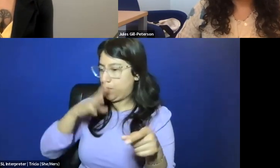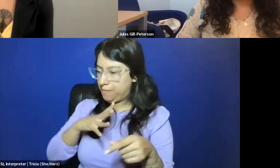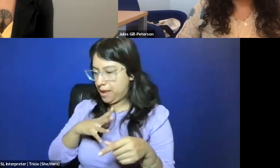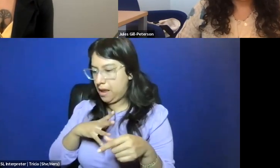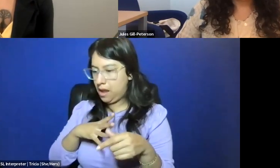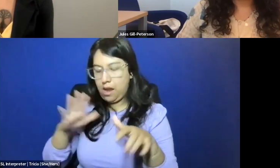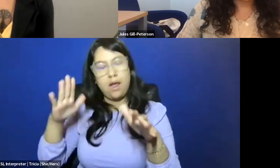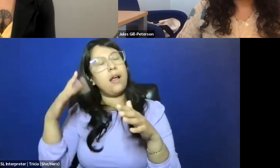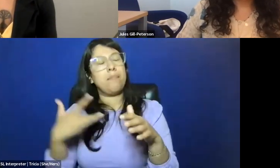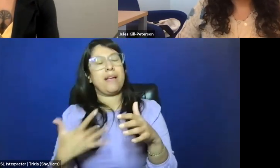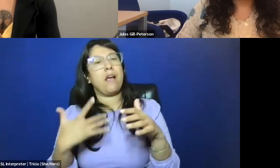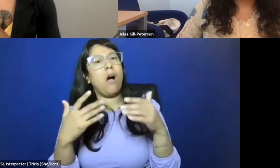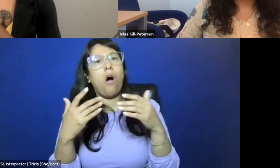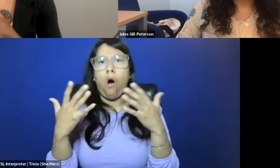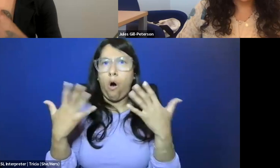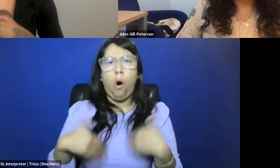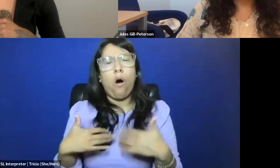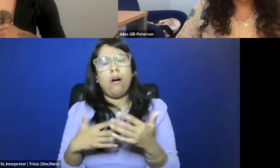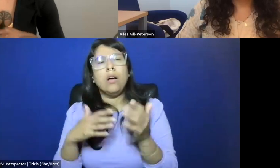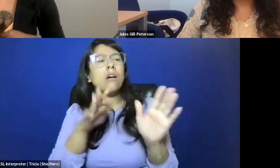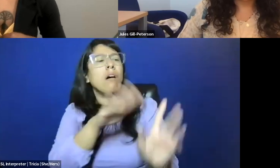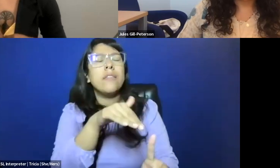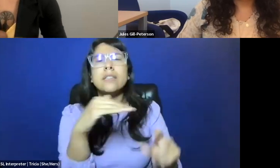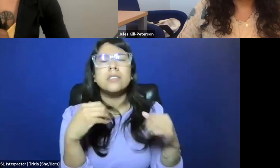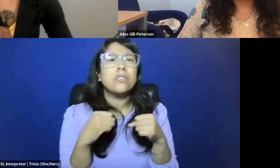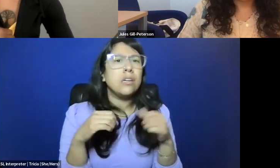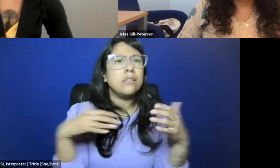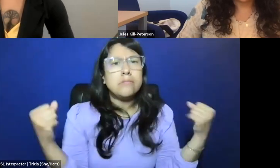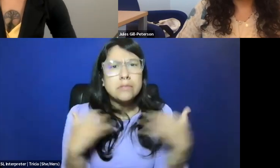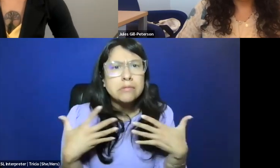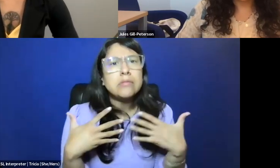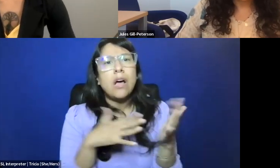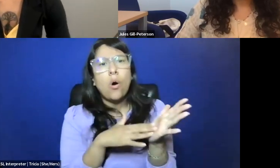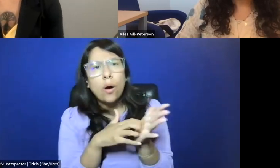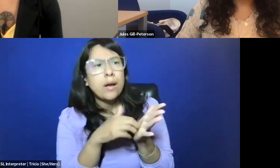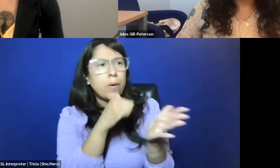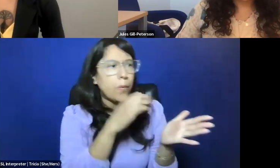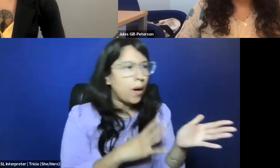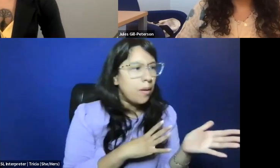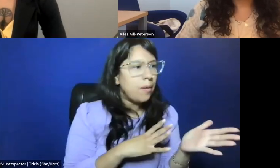these, you know, an endangered vulnerable child, an endangered vulnerable white woman,